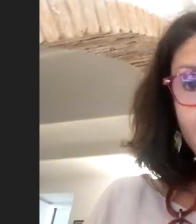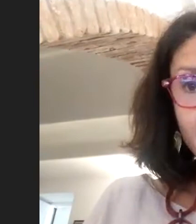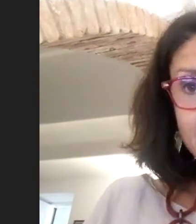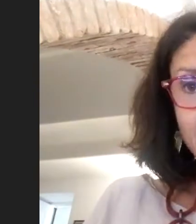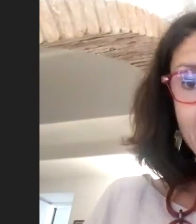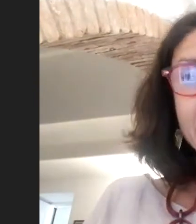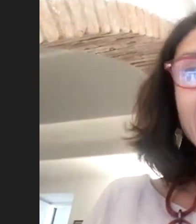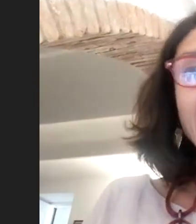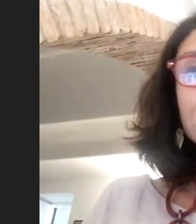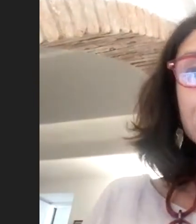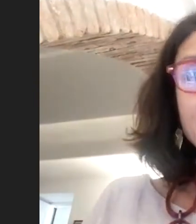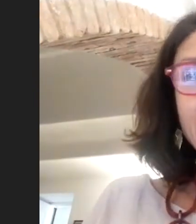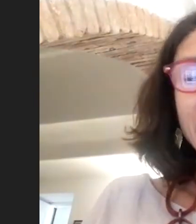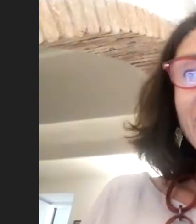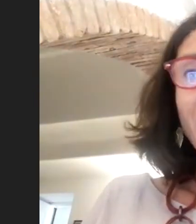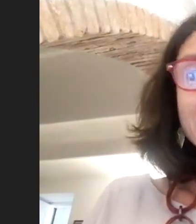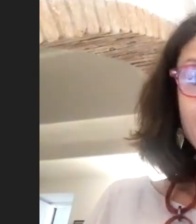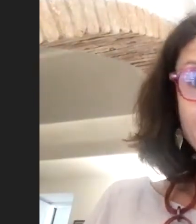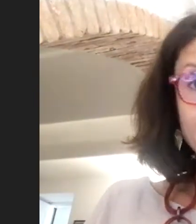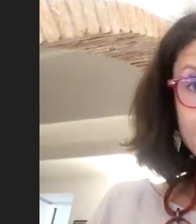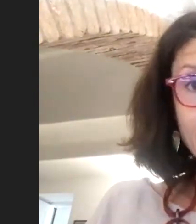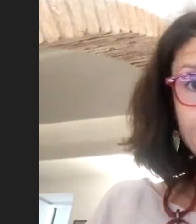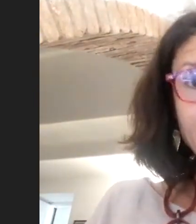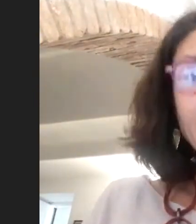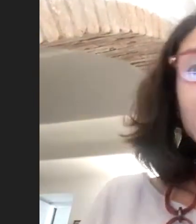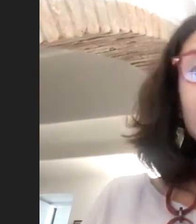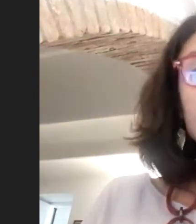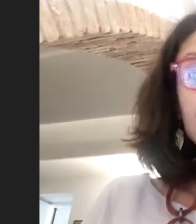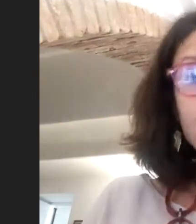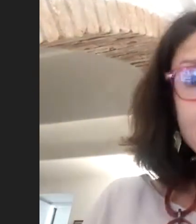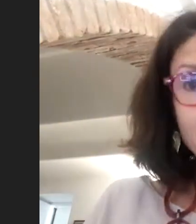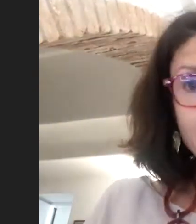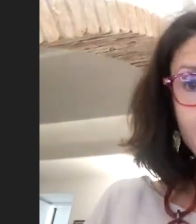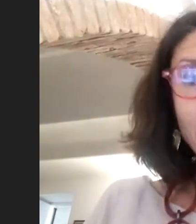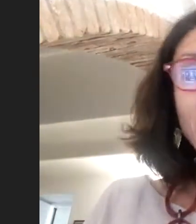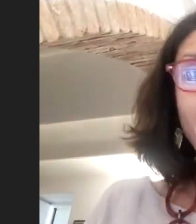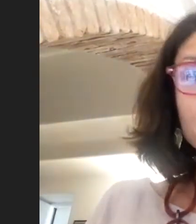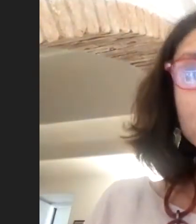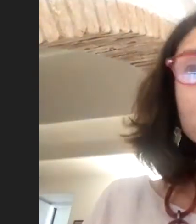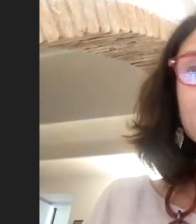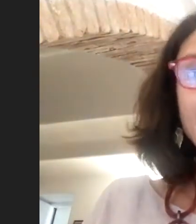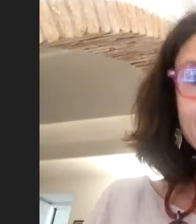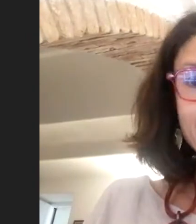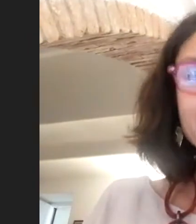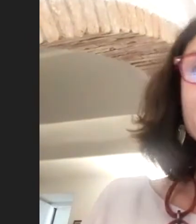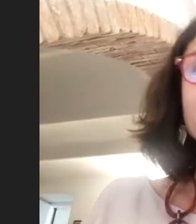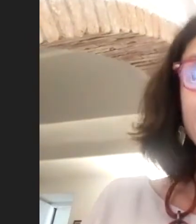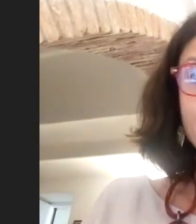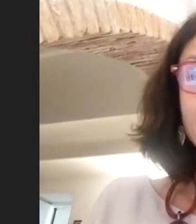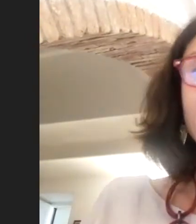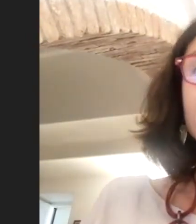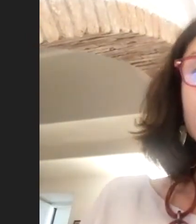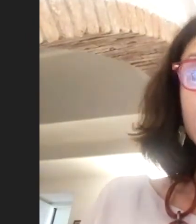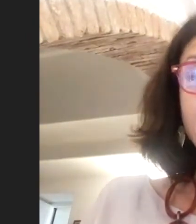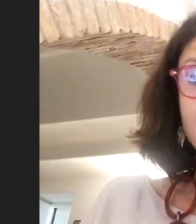and that they have been asking themselves a lot of questions about how to connect and reconnect with the community,